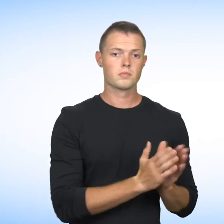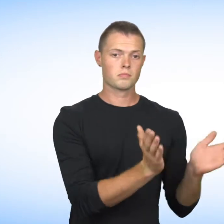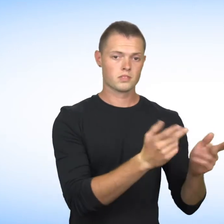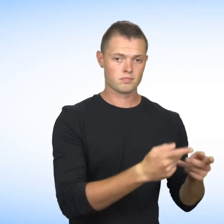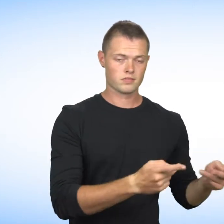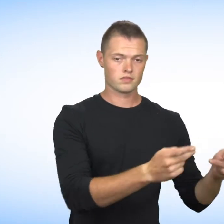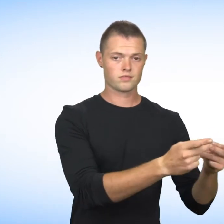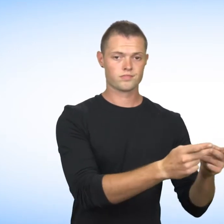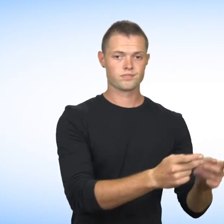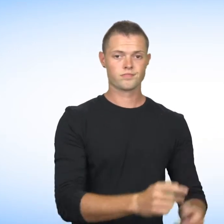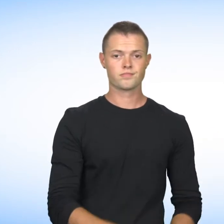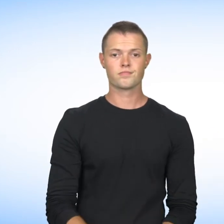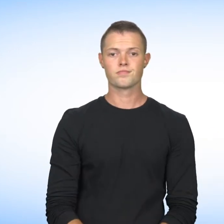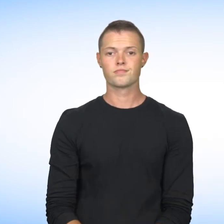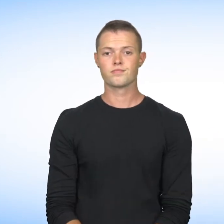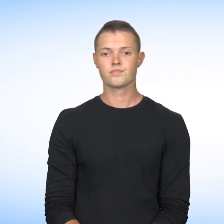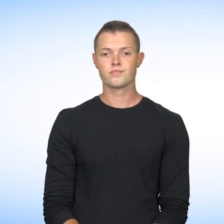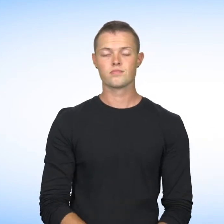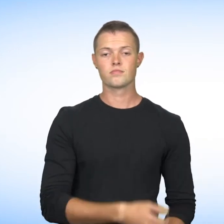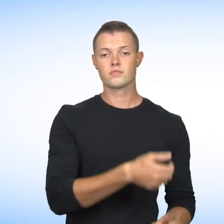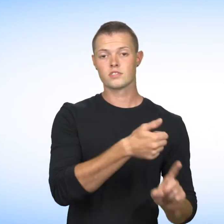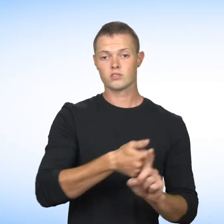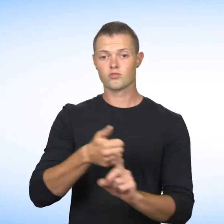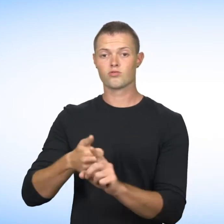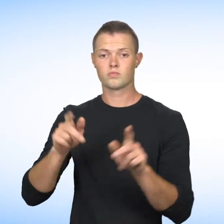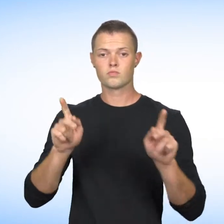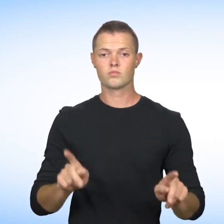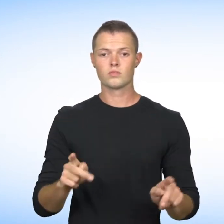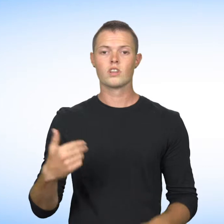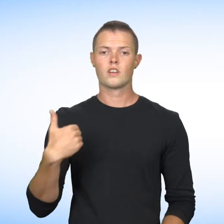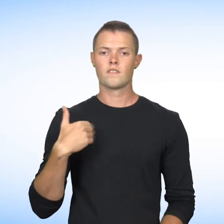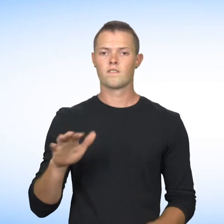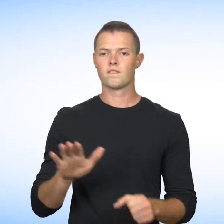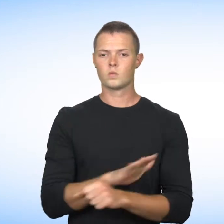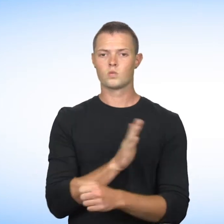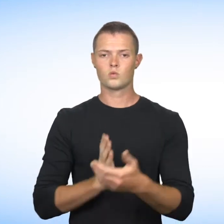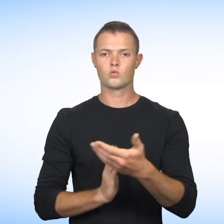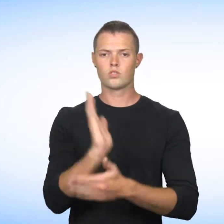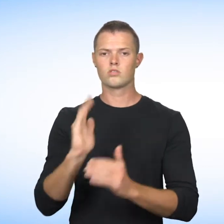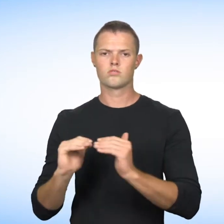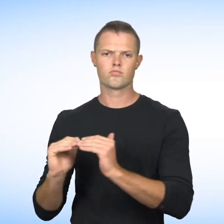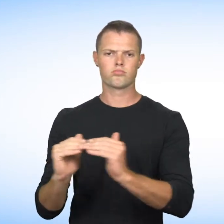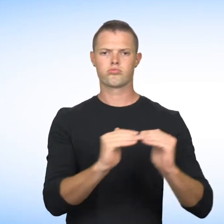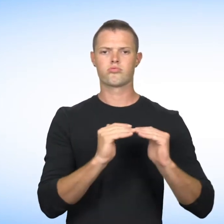and public places Every person as a full